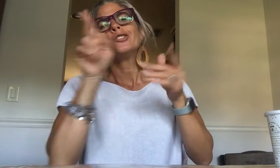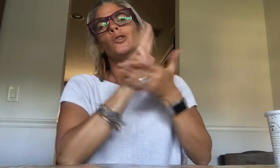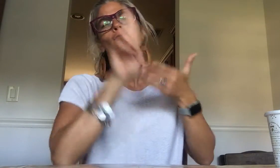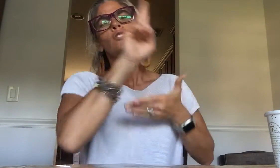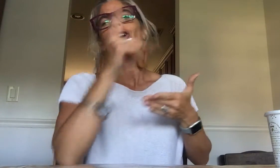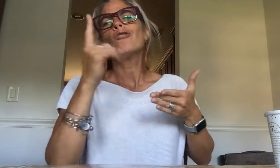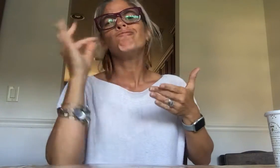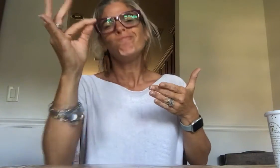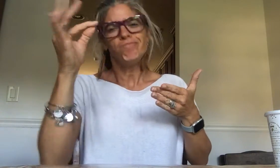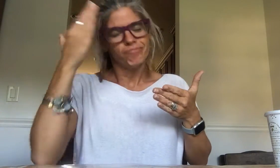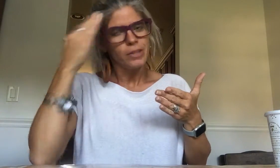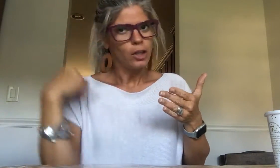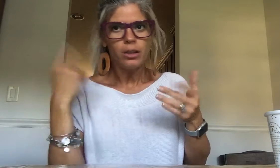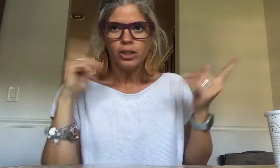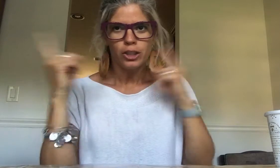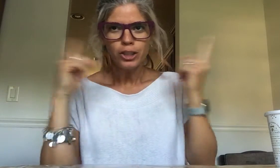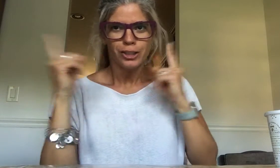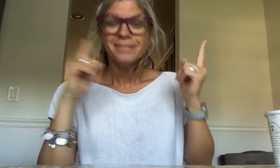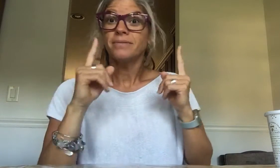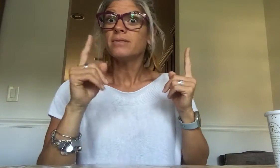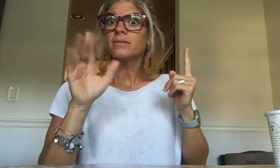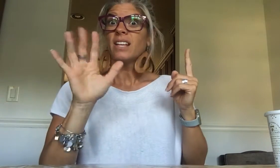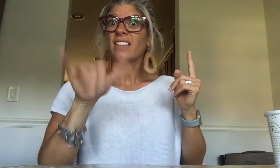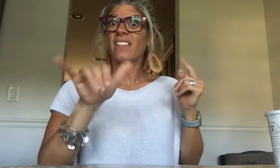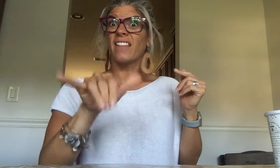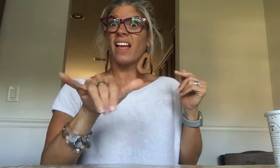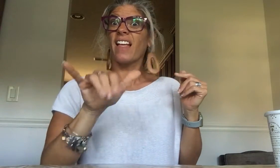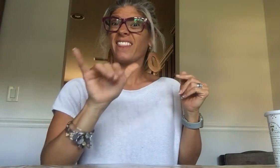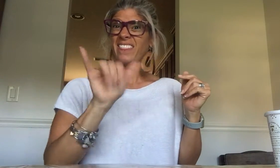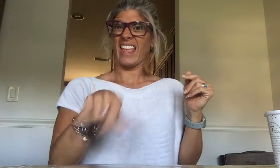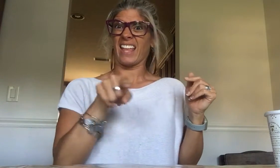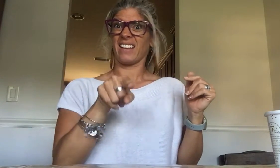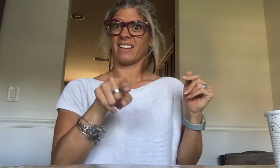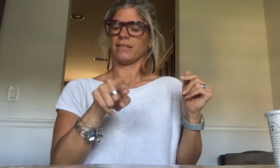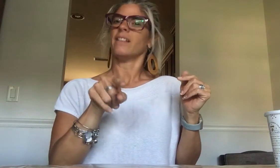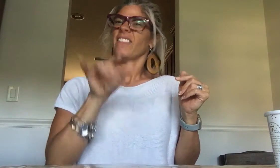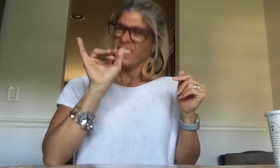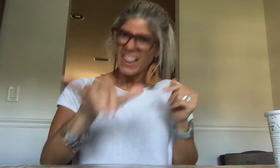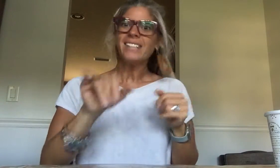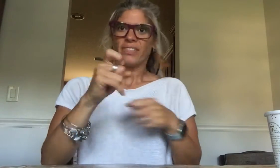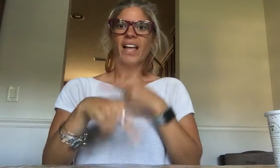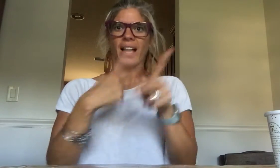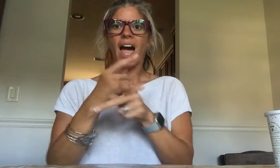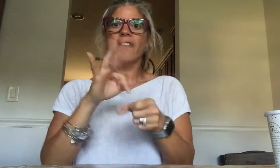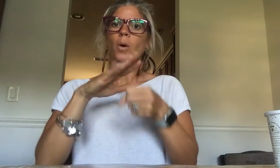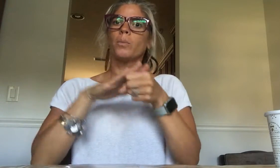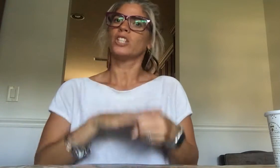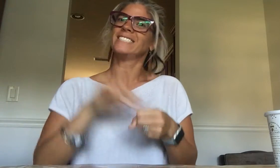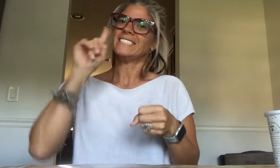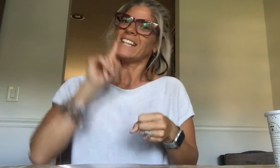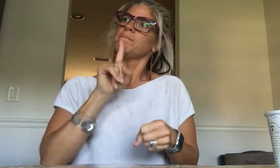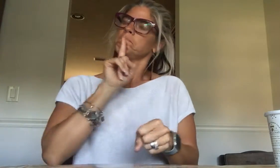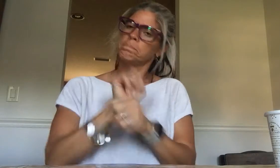College is different. University classes are awesome - that's what I keep hearing. So THAT story is exactly the kind of oppression Deaf people go through